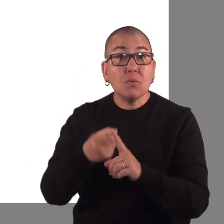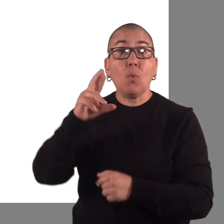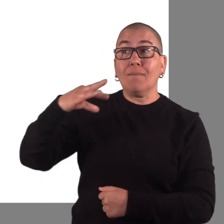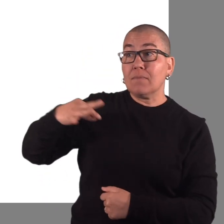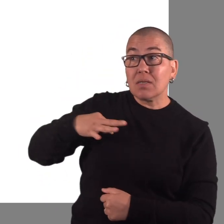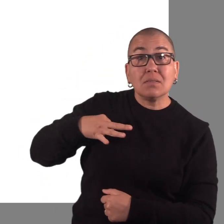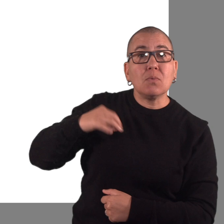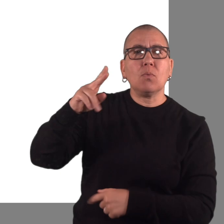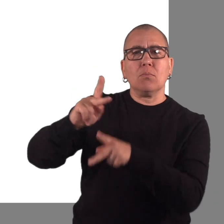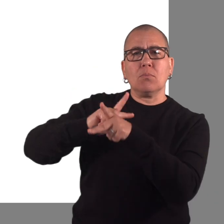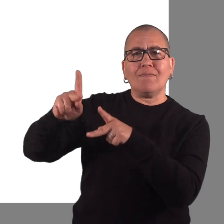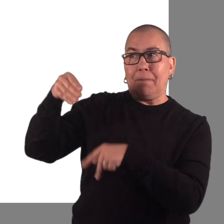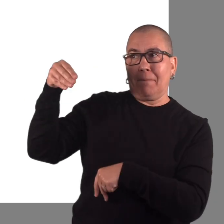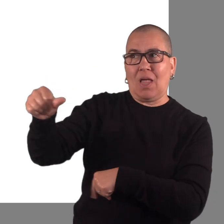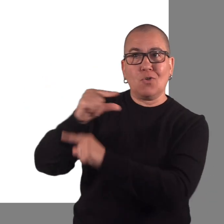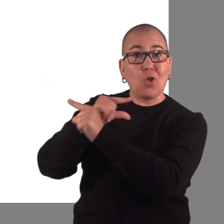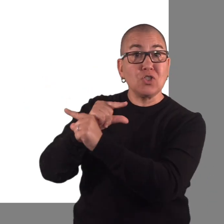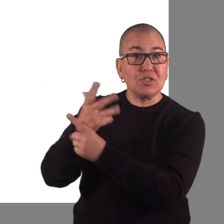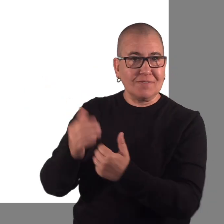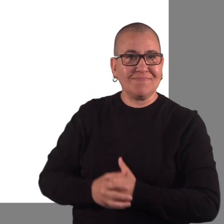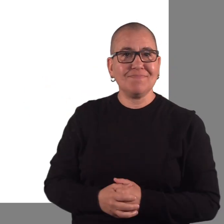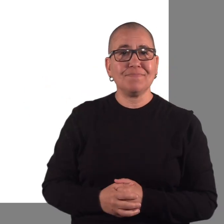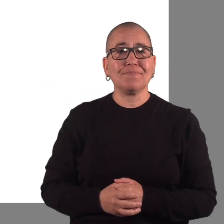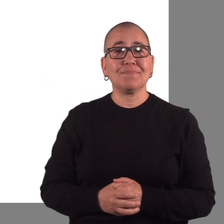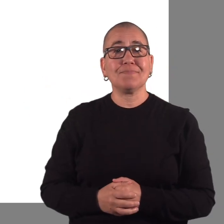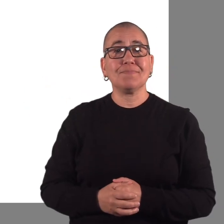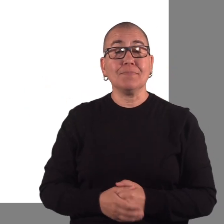volunteer or professional paid guardian. Or public.